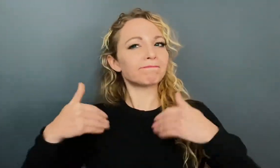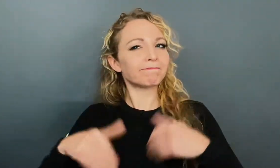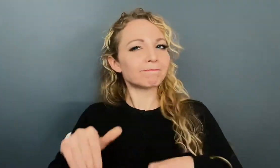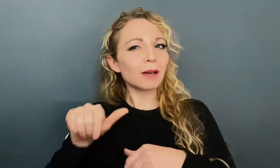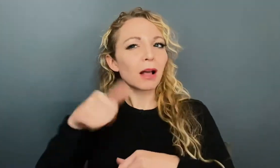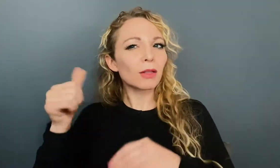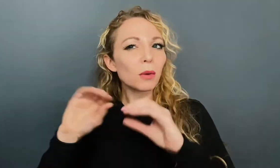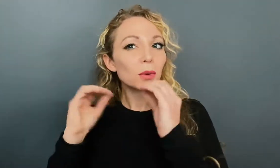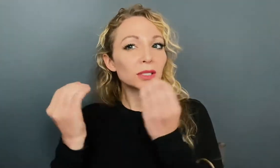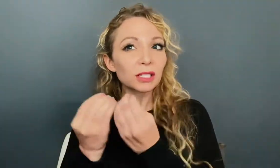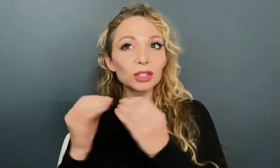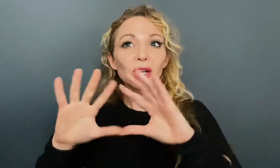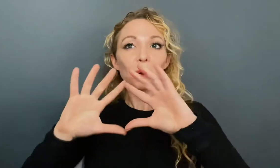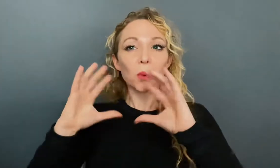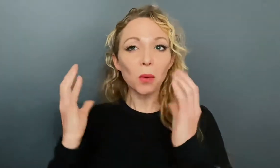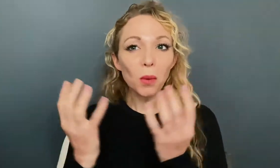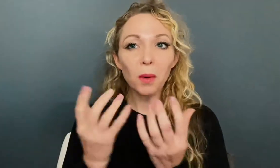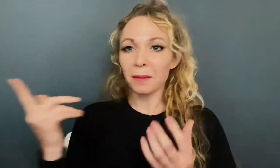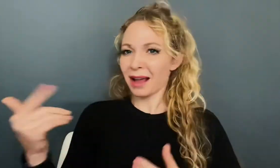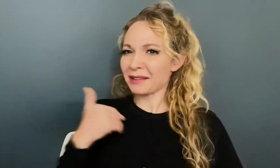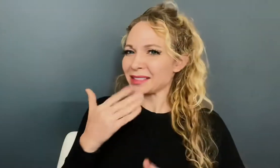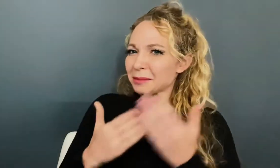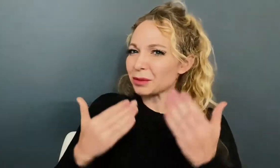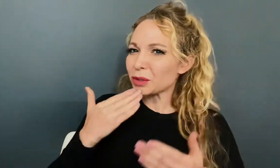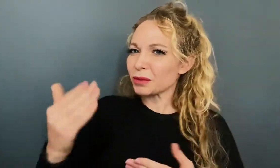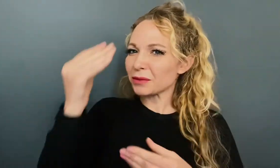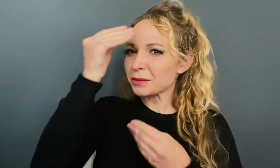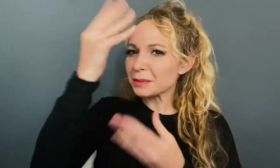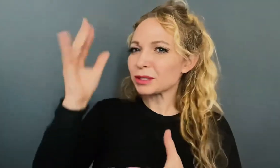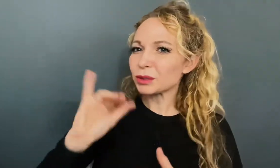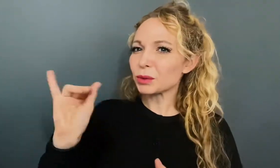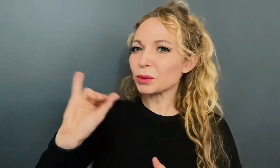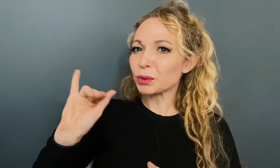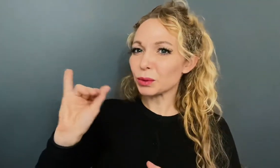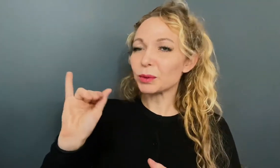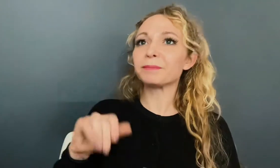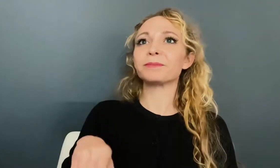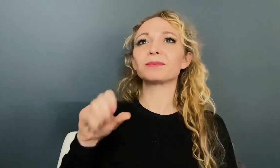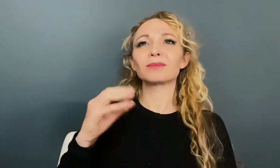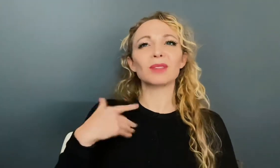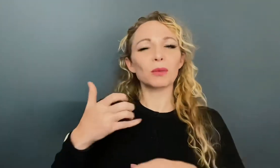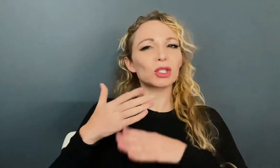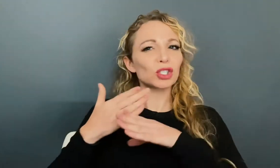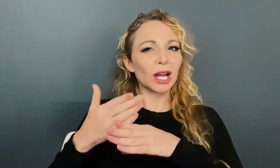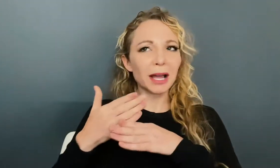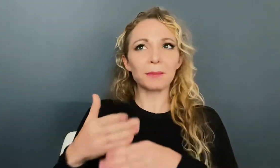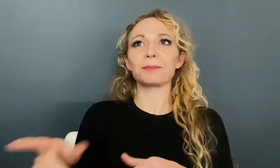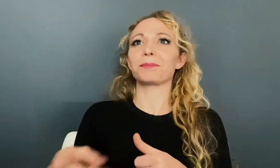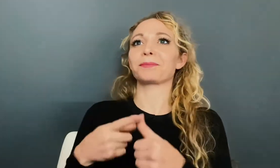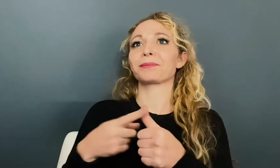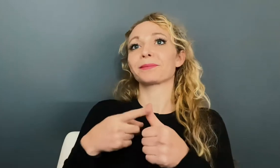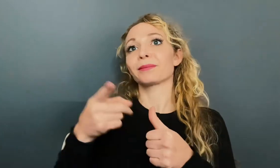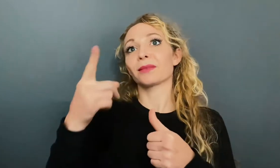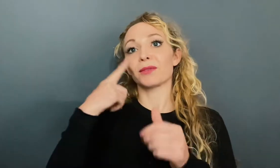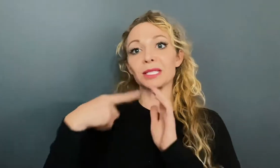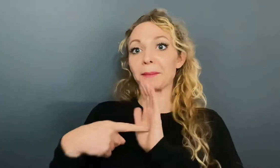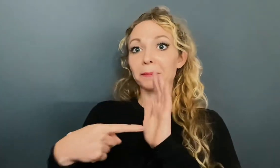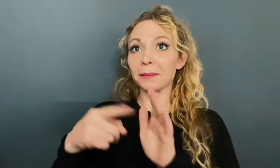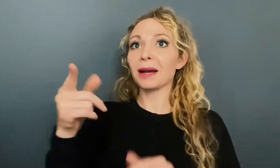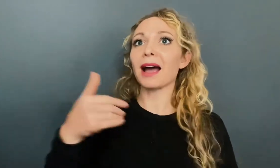These other global organizations have some good information as well. I wanted to share a few, for example, they have